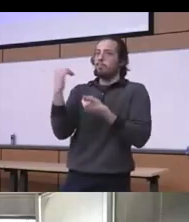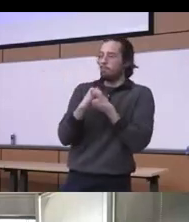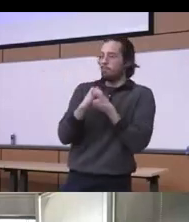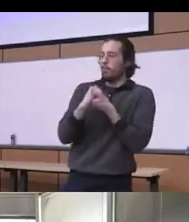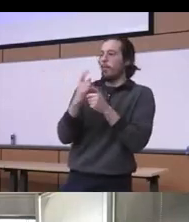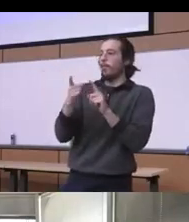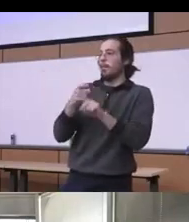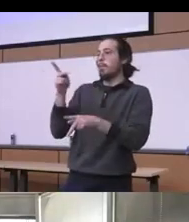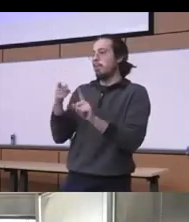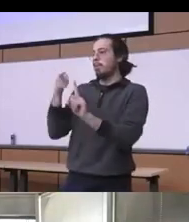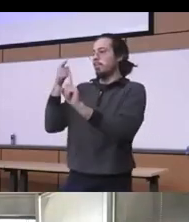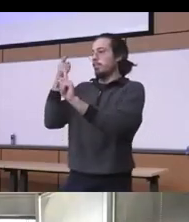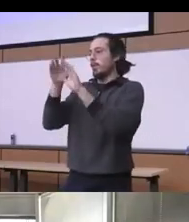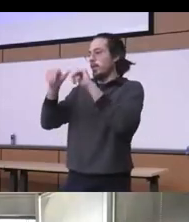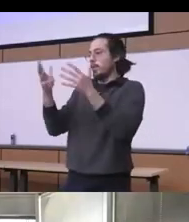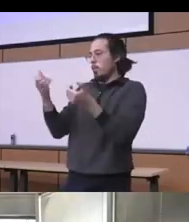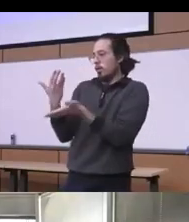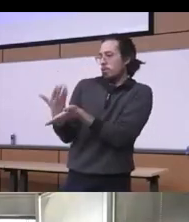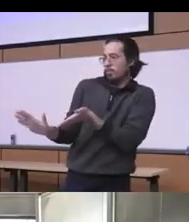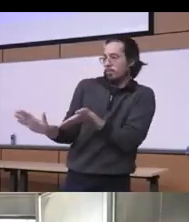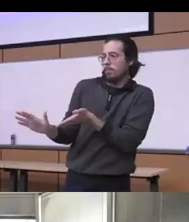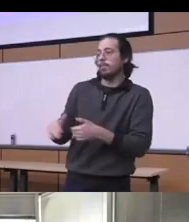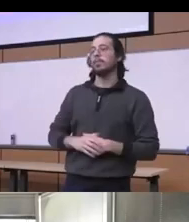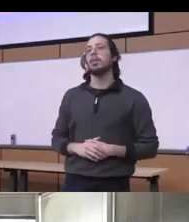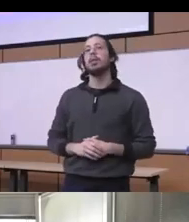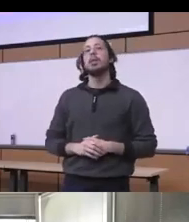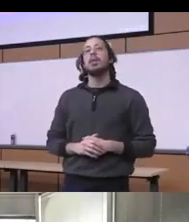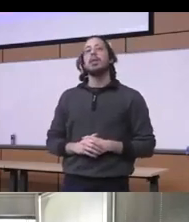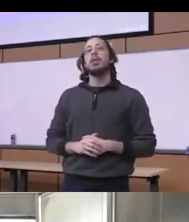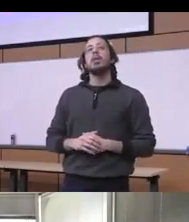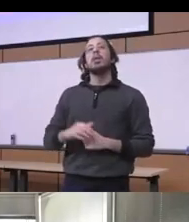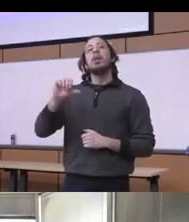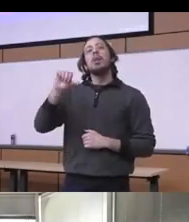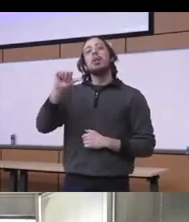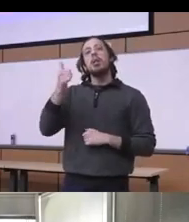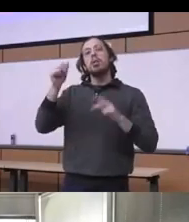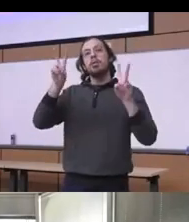so what what just just uh this is another really in a way topic of discussion that we